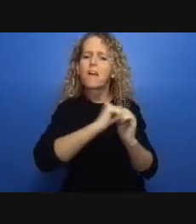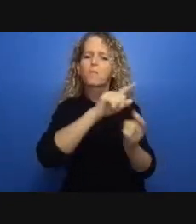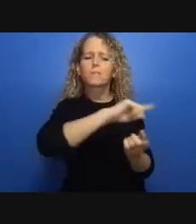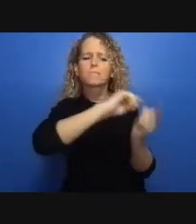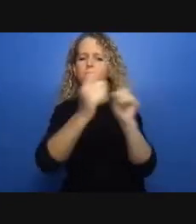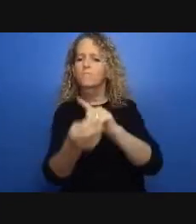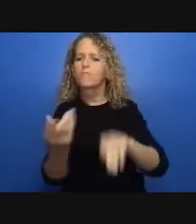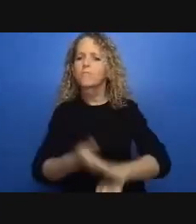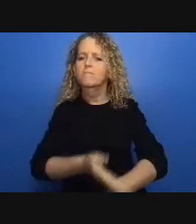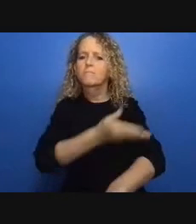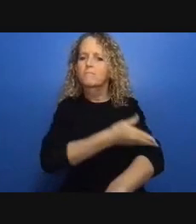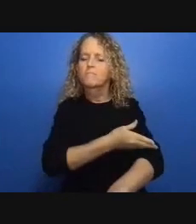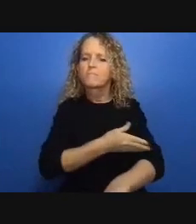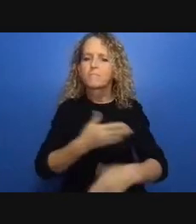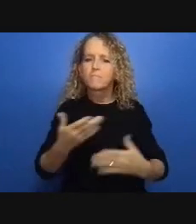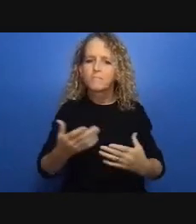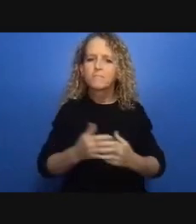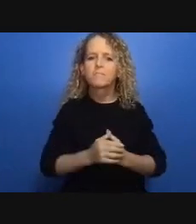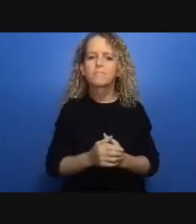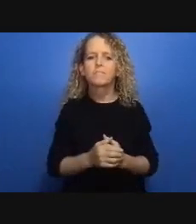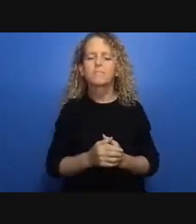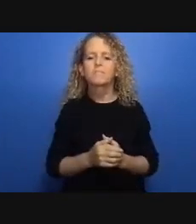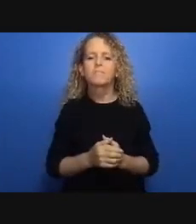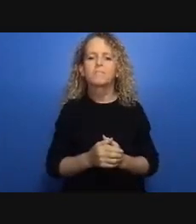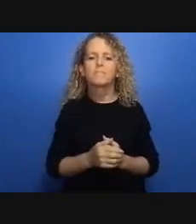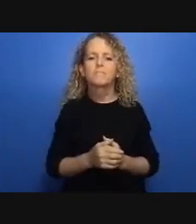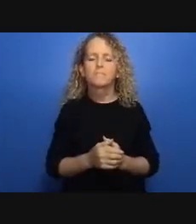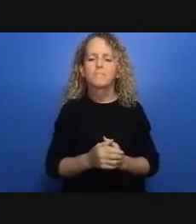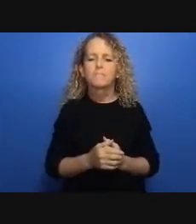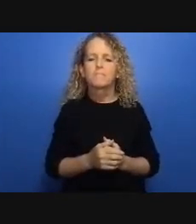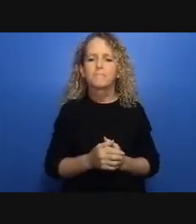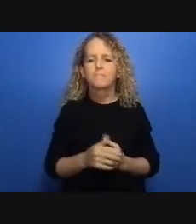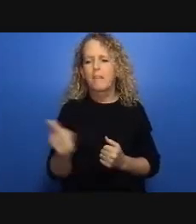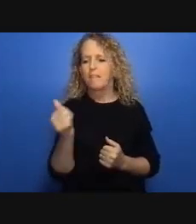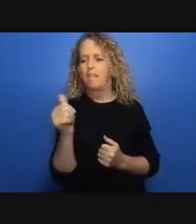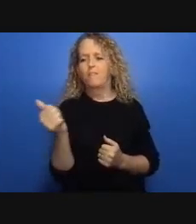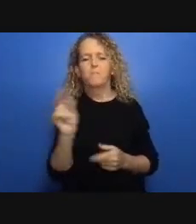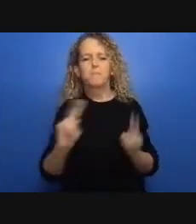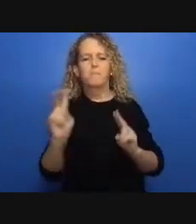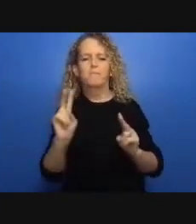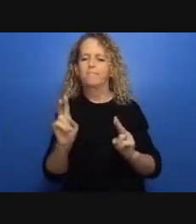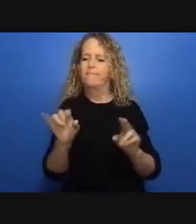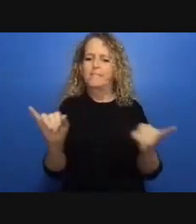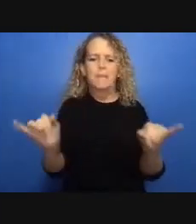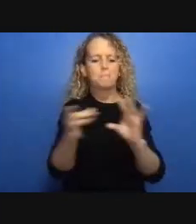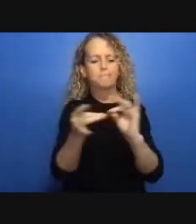those in need and others and as we as we work together we identify that there are six core